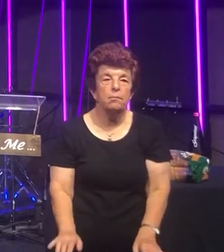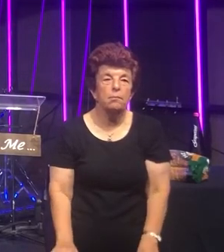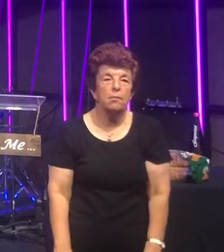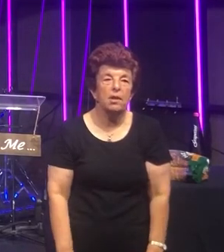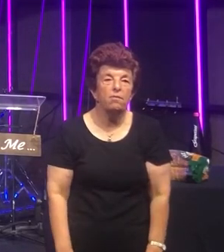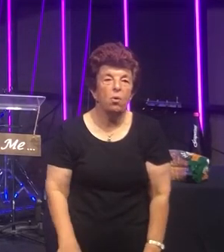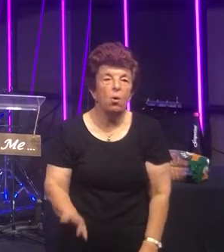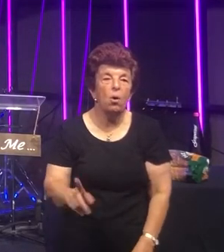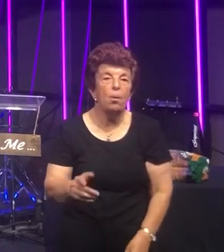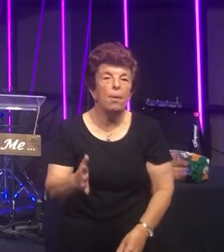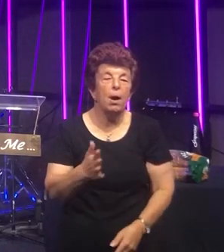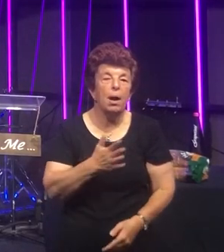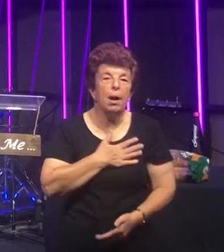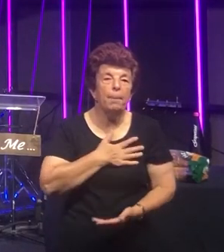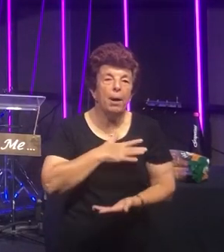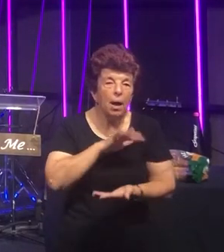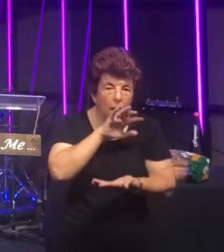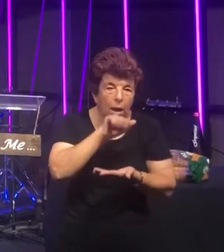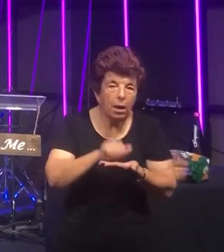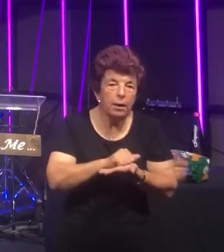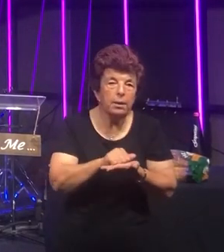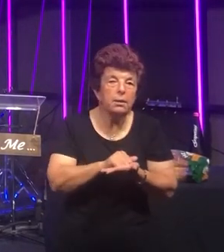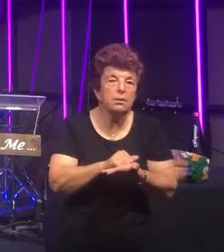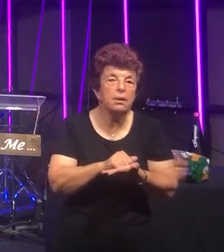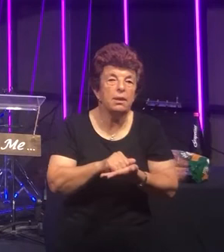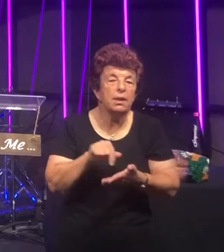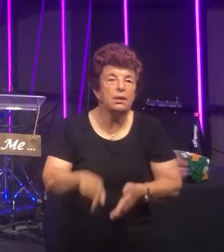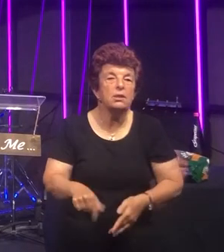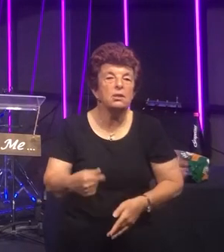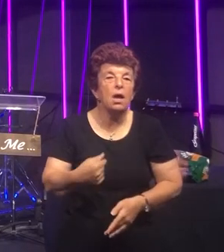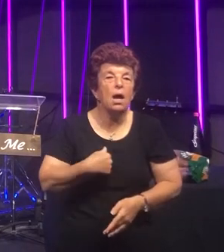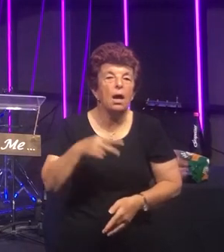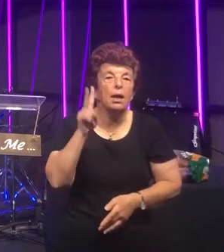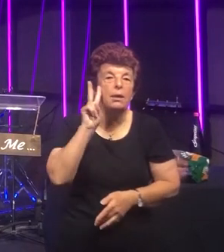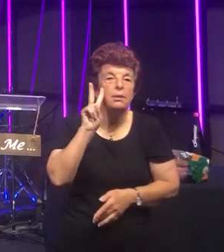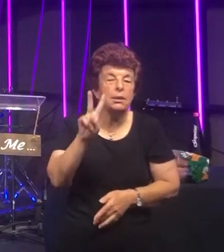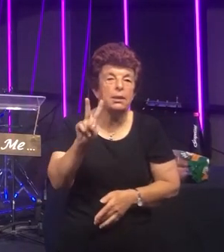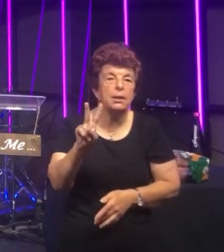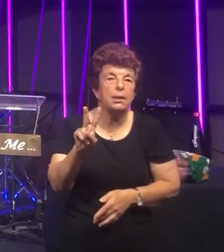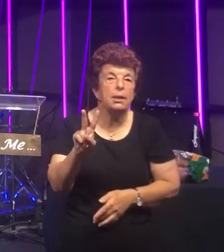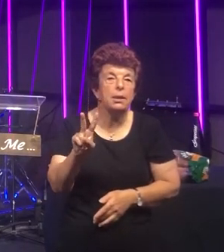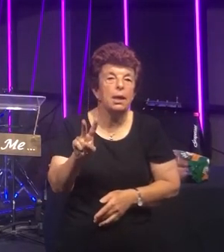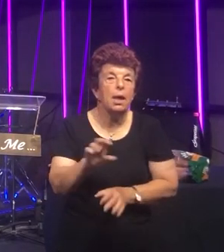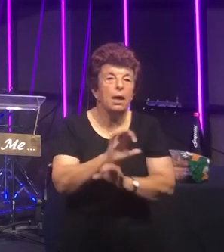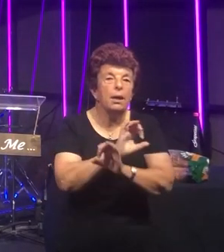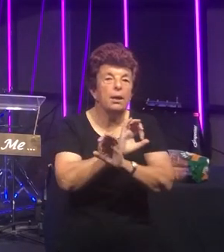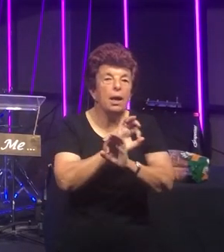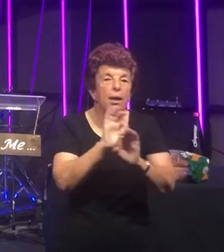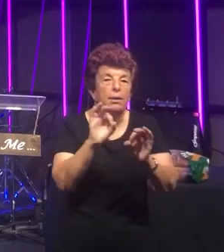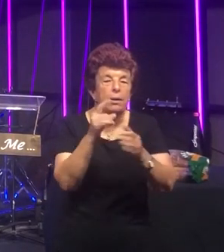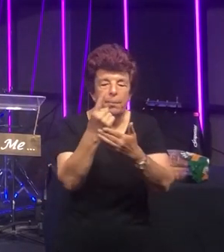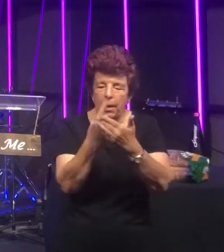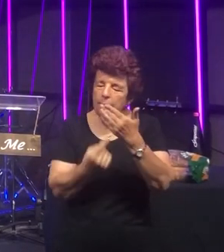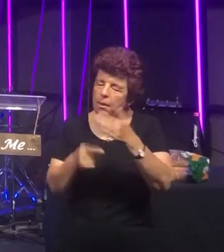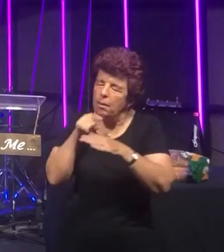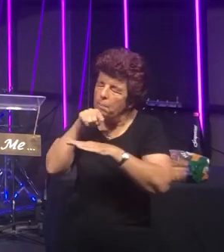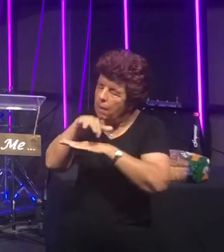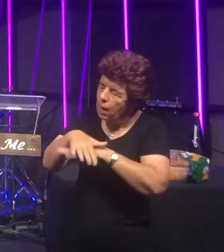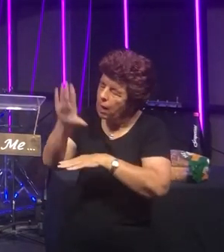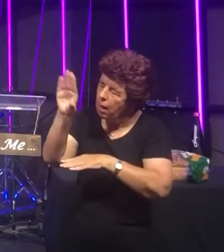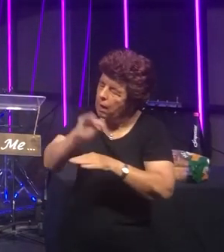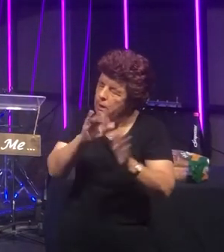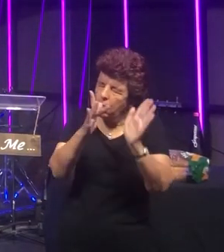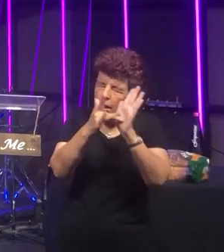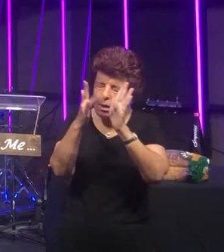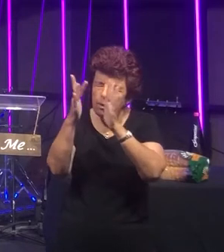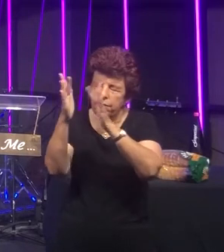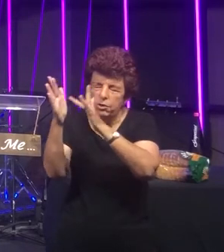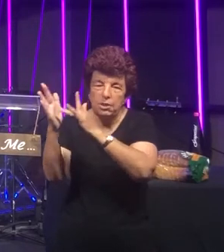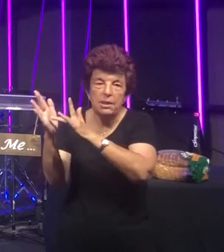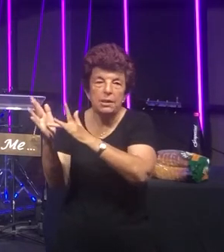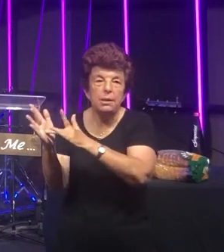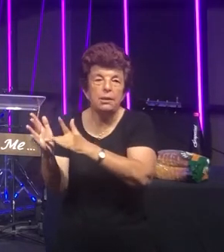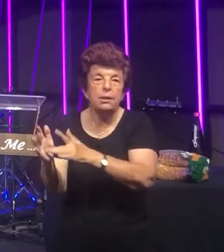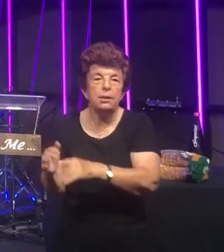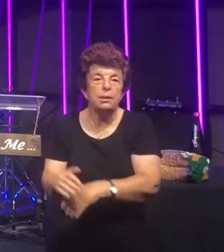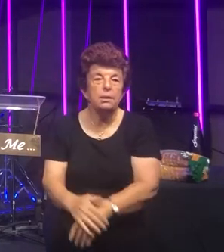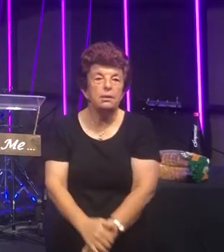For my pardon this I see Nothing but the blood of Jesus